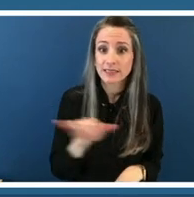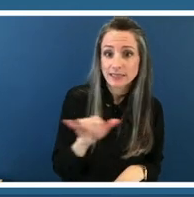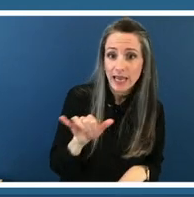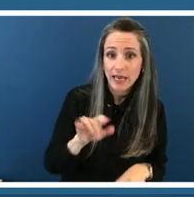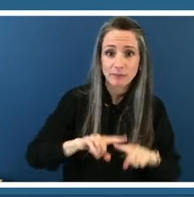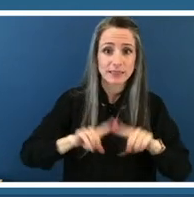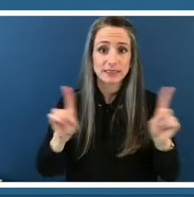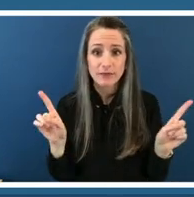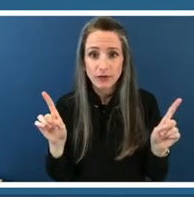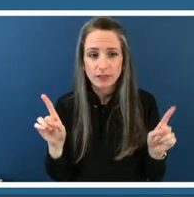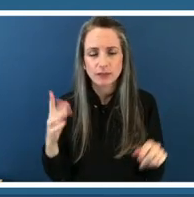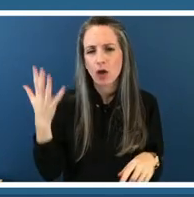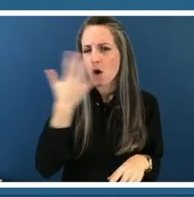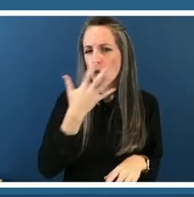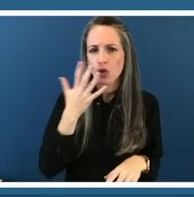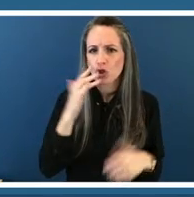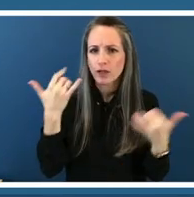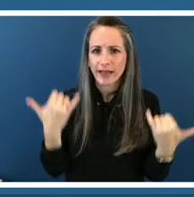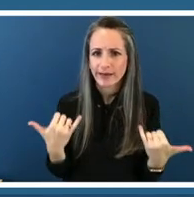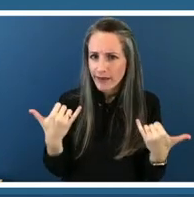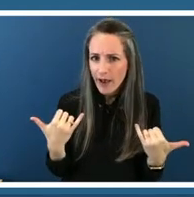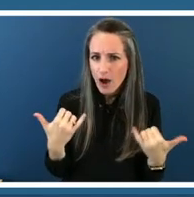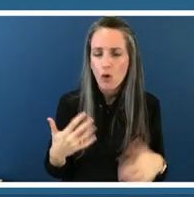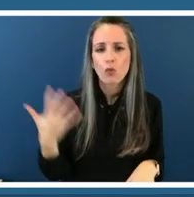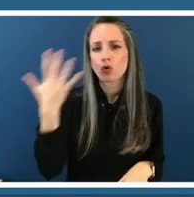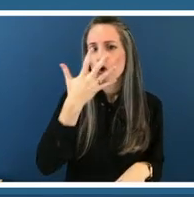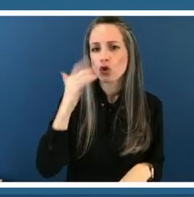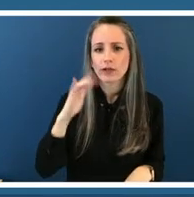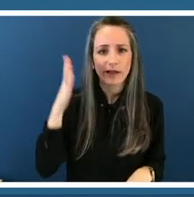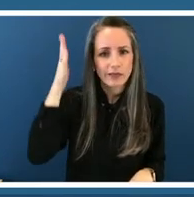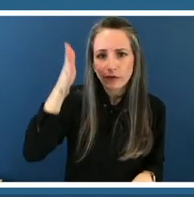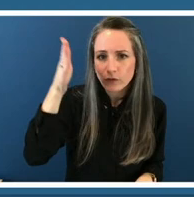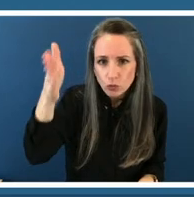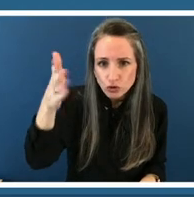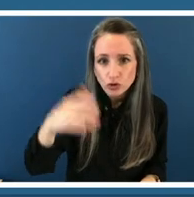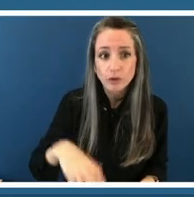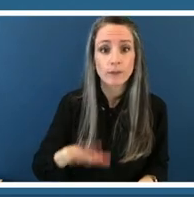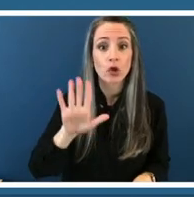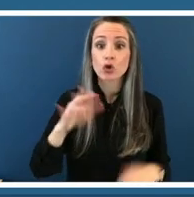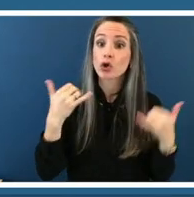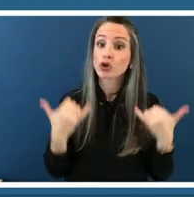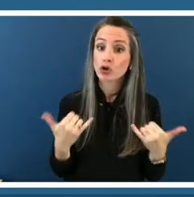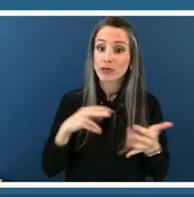is your personal definition of a monument different than one that you would use in your classroom